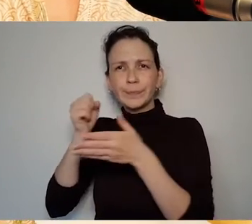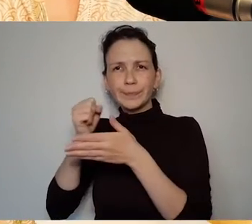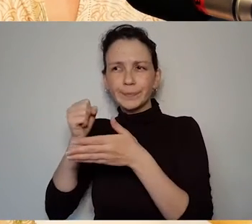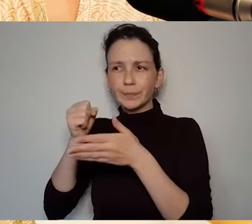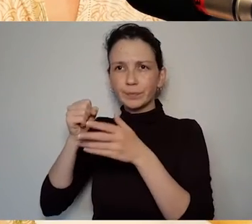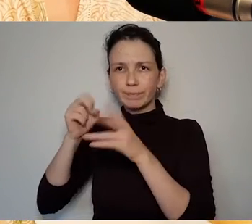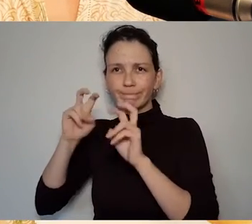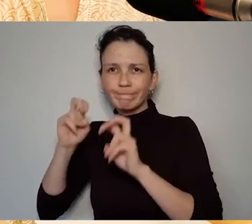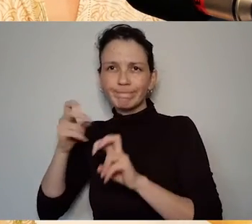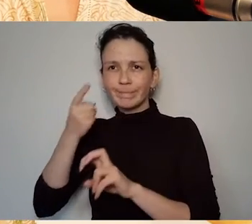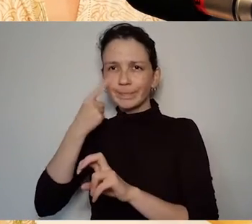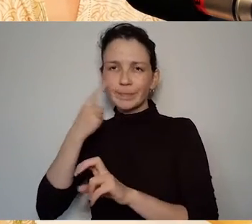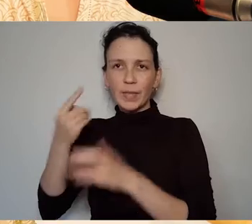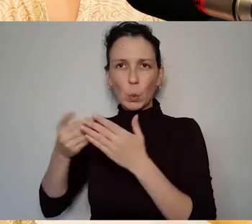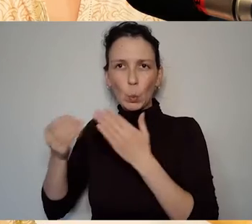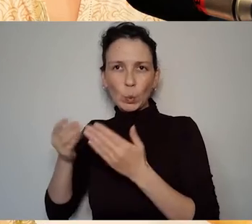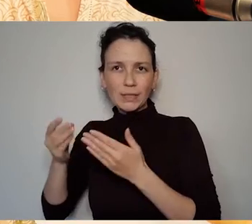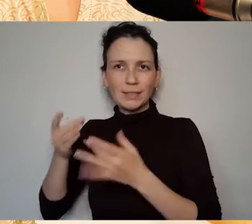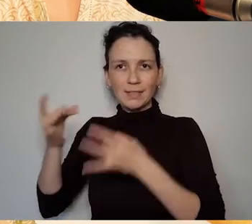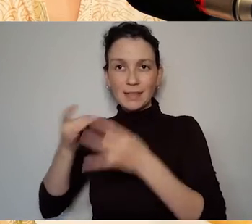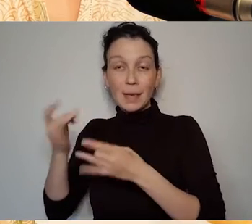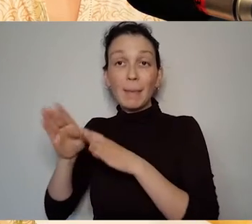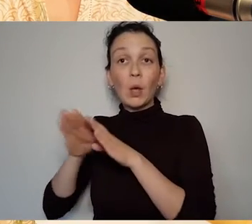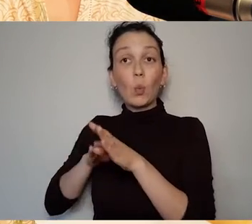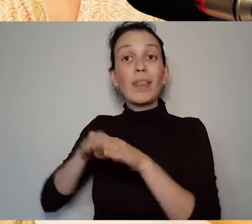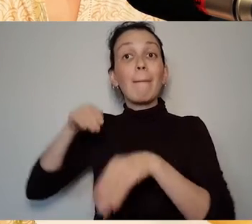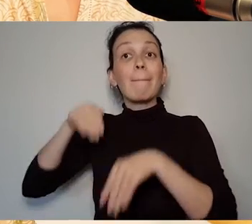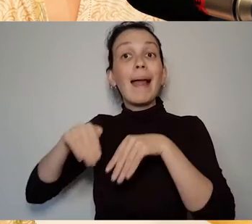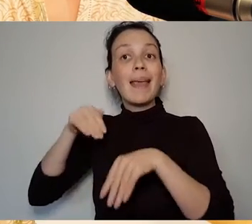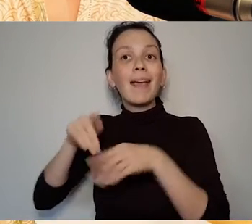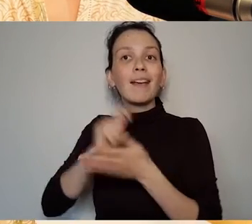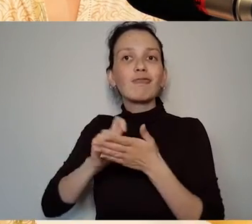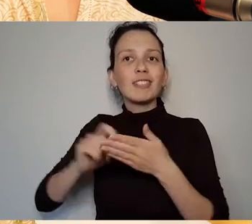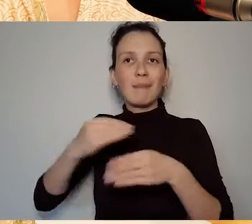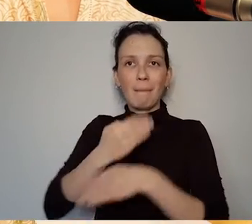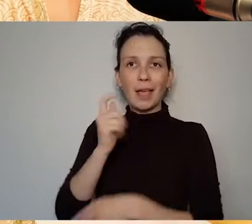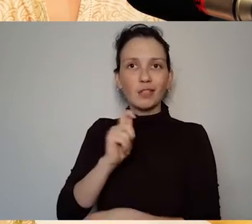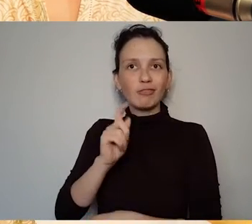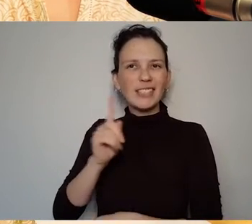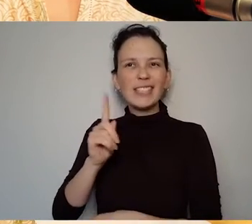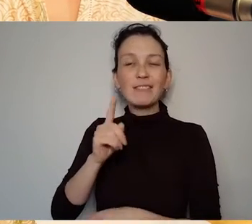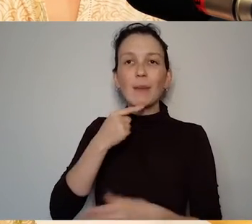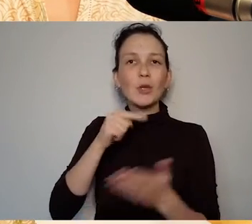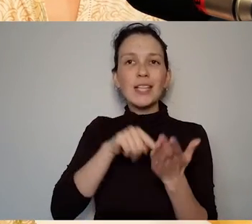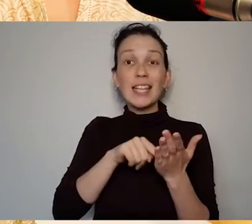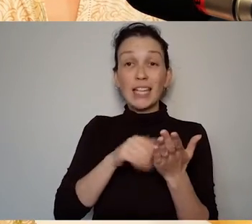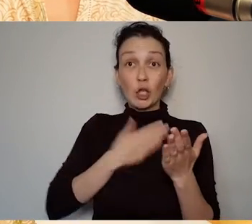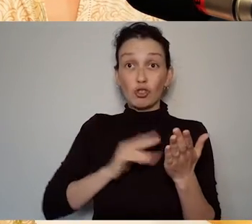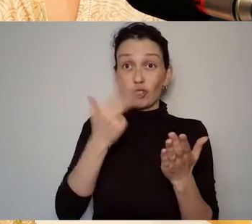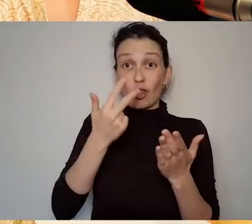three pages long that isn't a ballet it's more than more like a script for a ballet